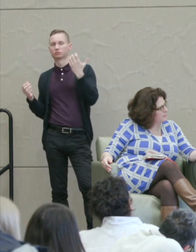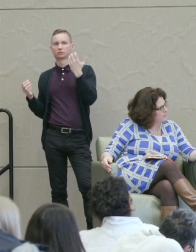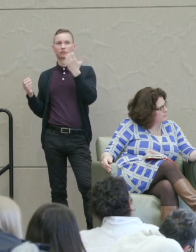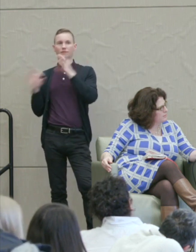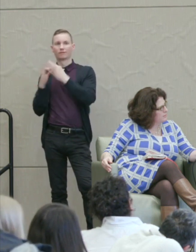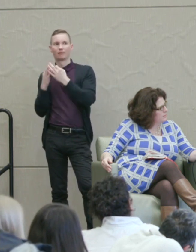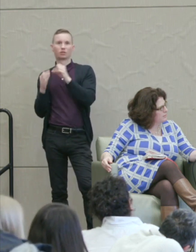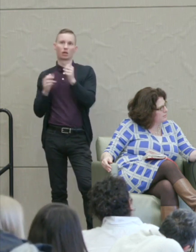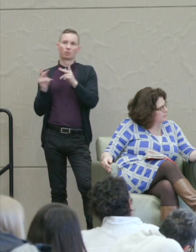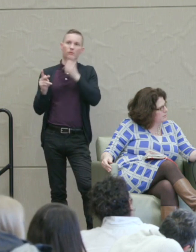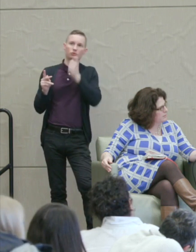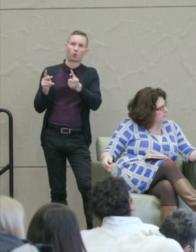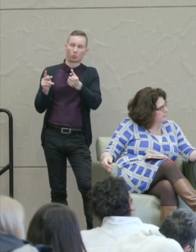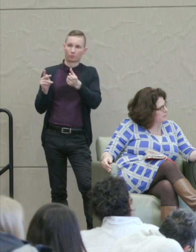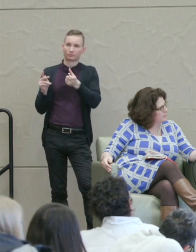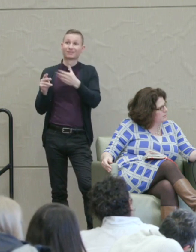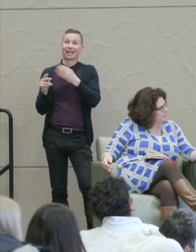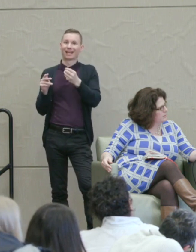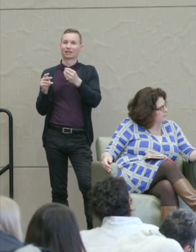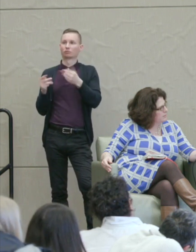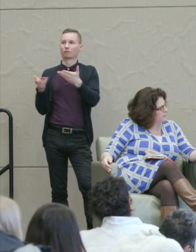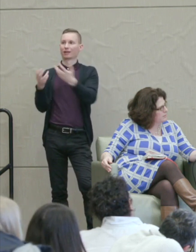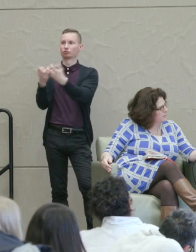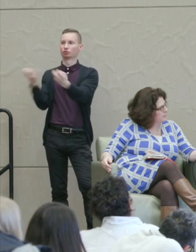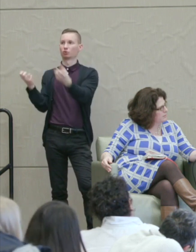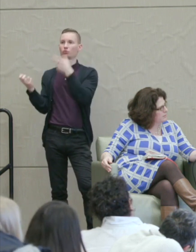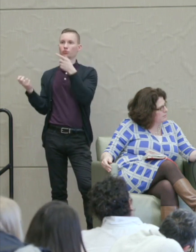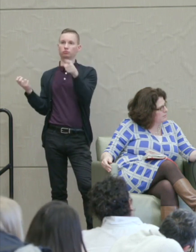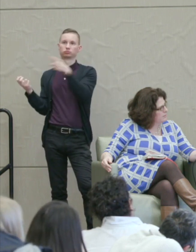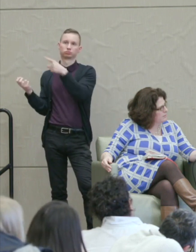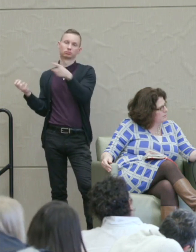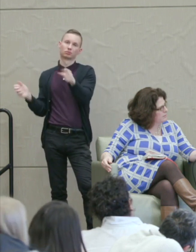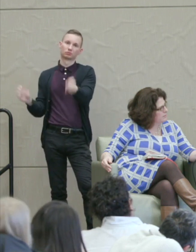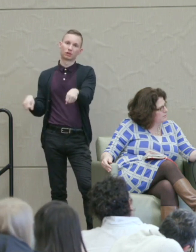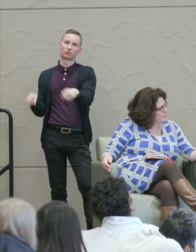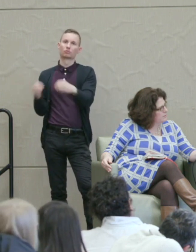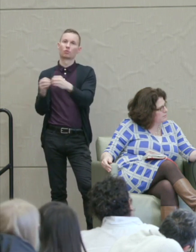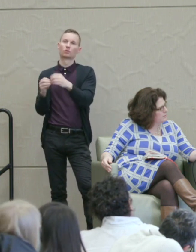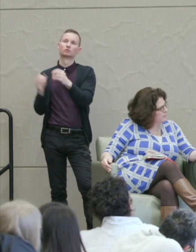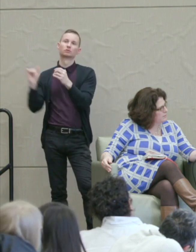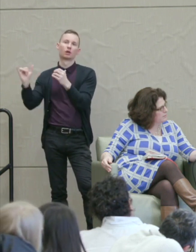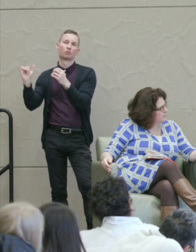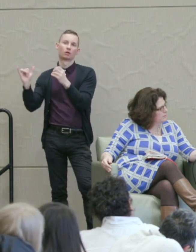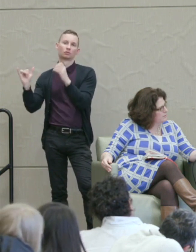But also because it gives the jury, who's likely to be more similar to the victim in